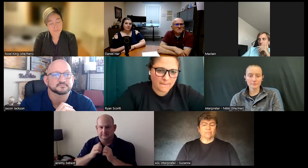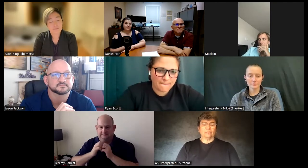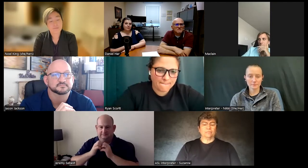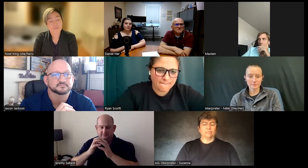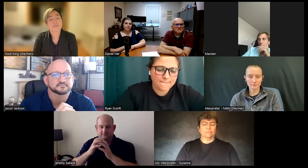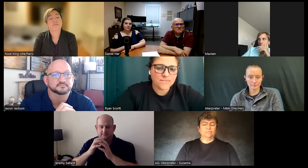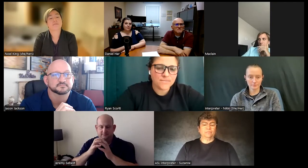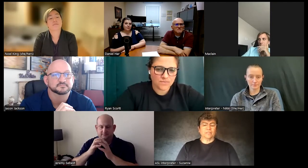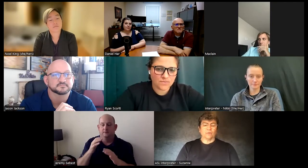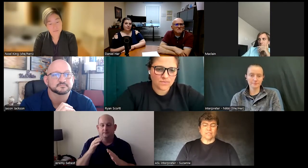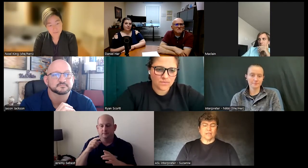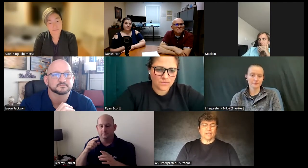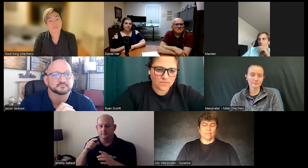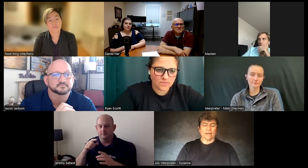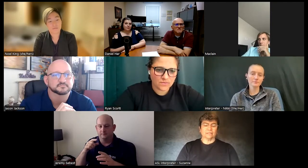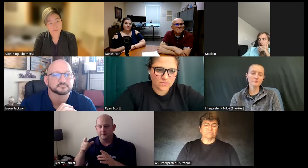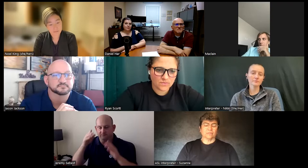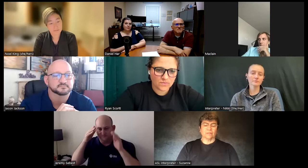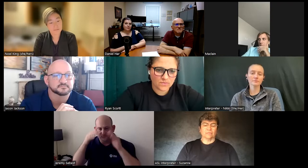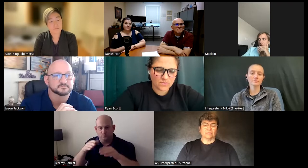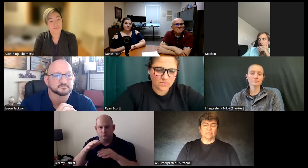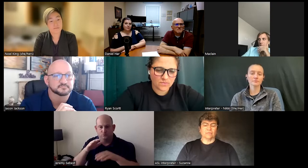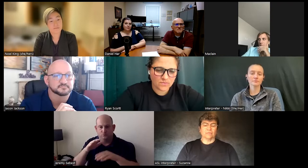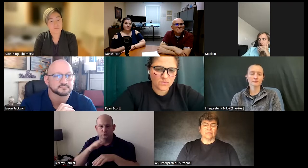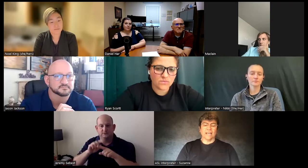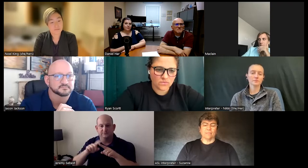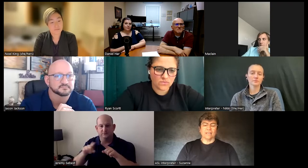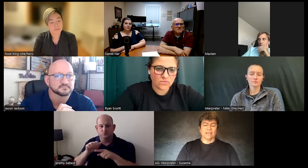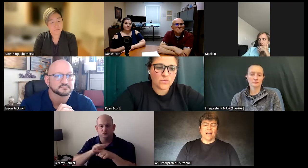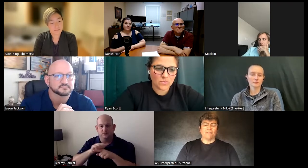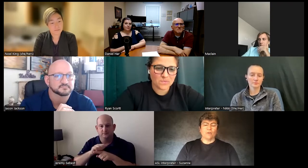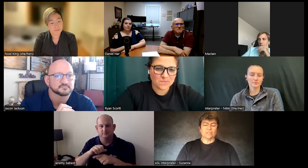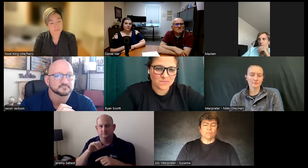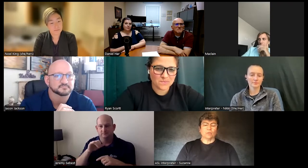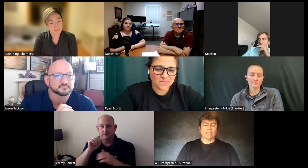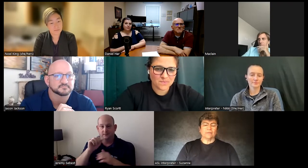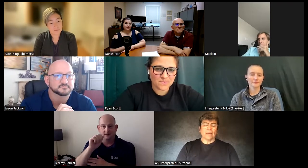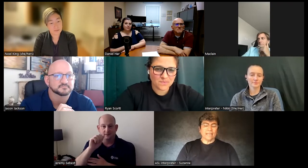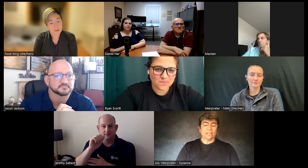um that was back in the day but I focused mostly mainly on